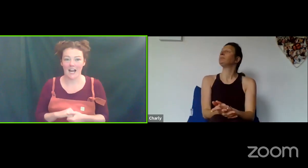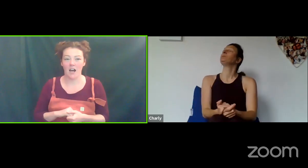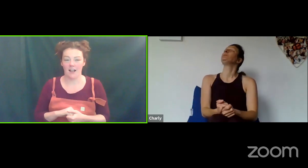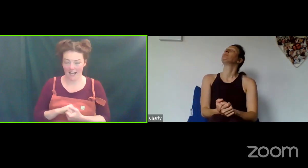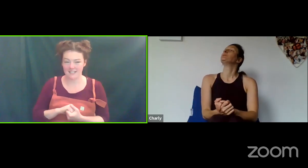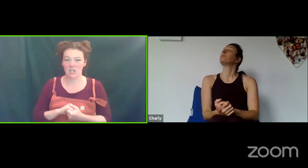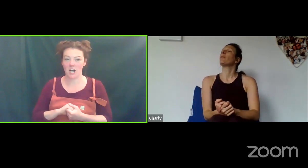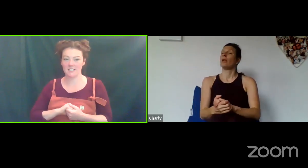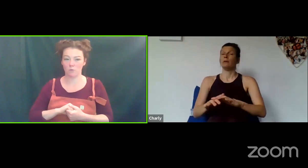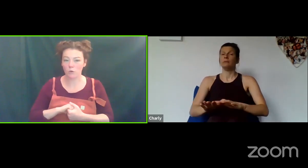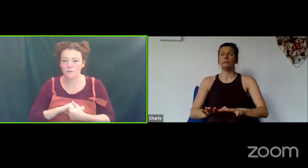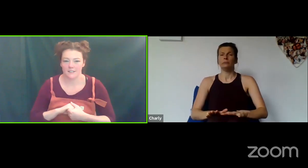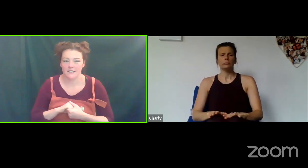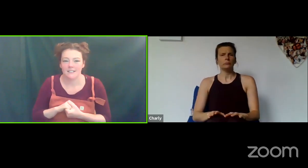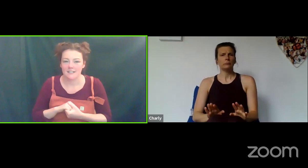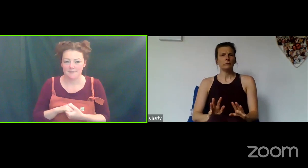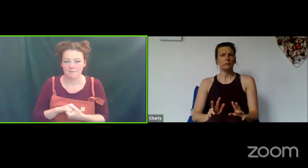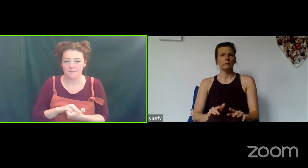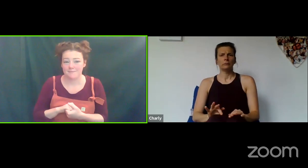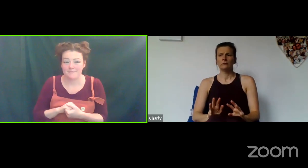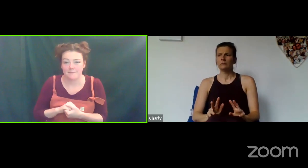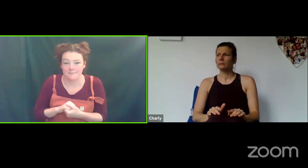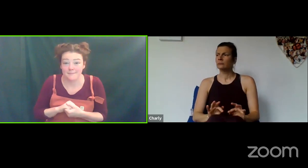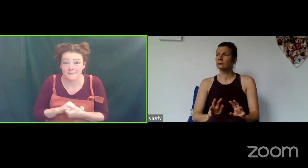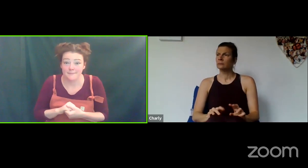Charly's The Wolf.